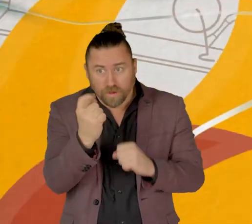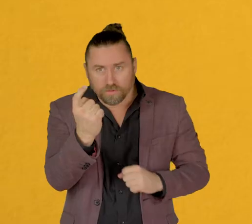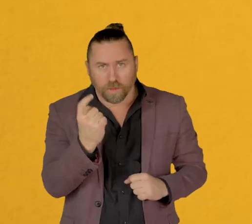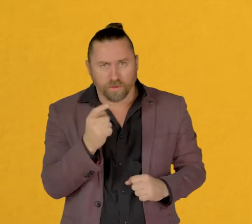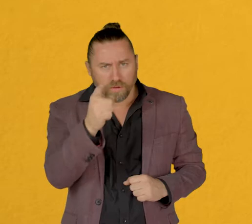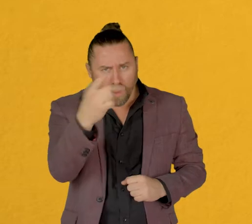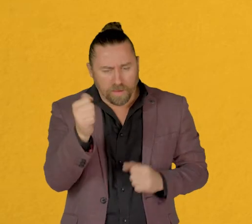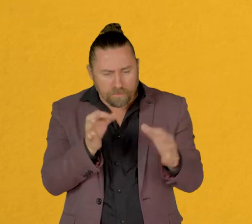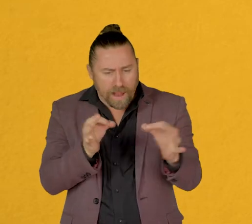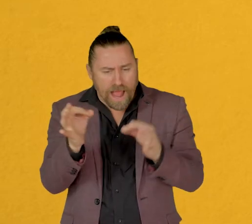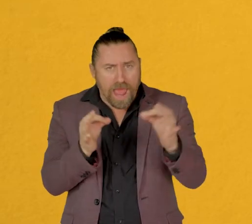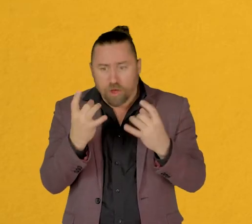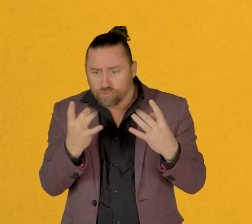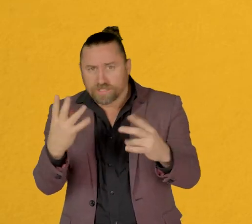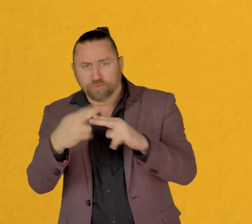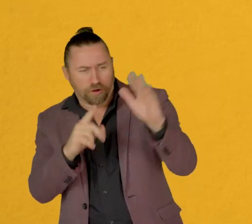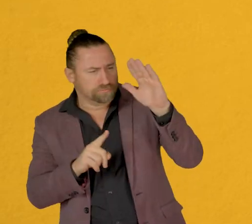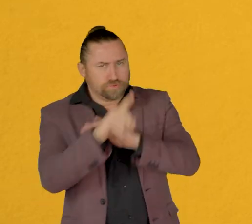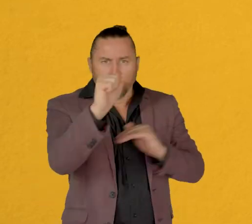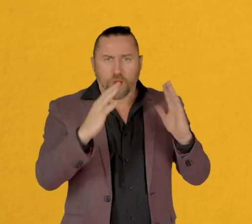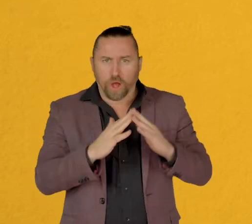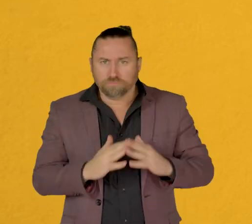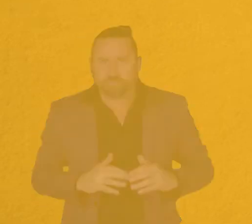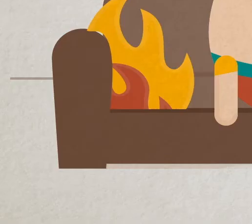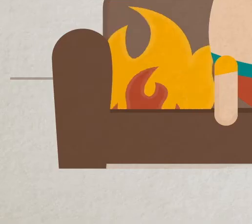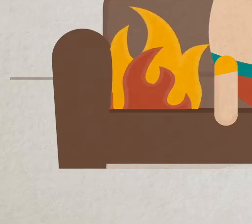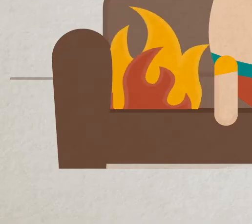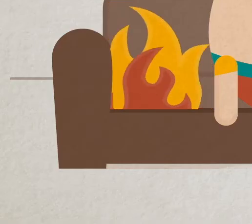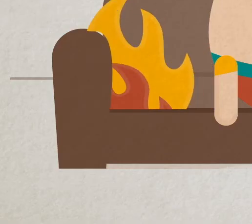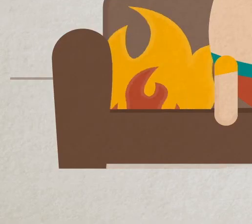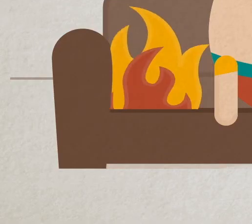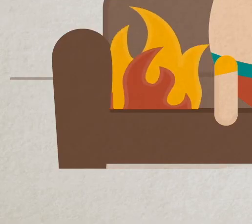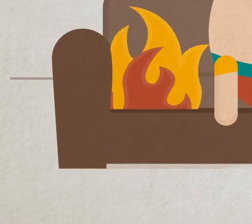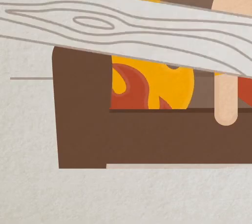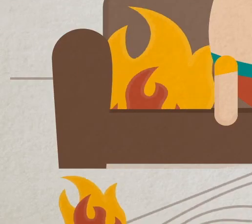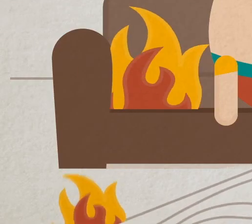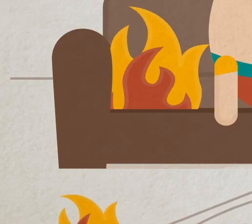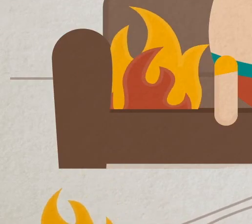Have a plan, and leave the kingdom early.